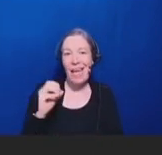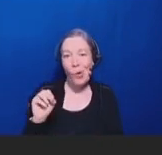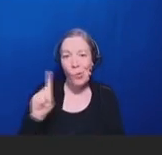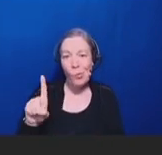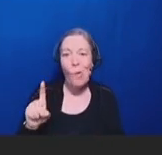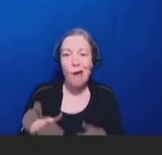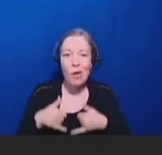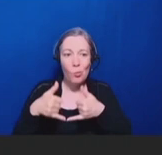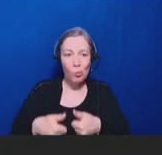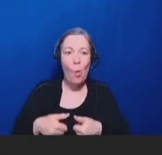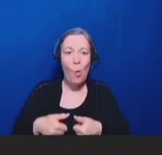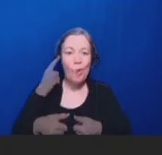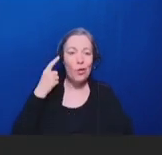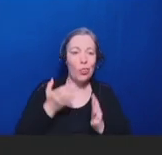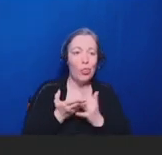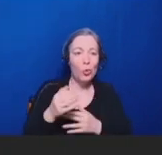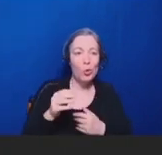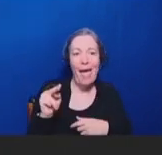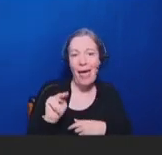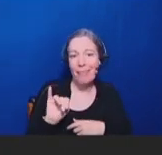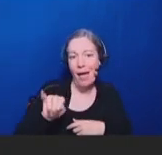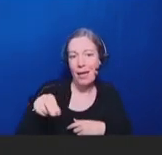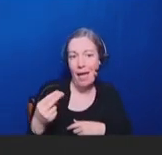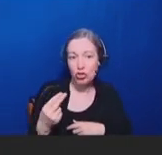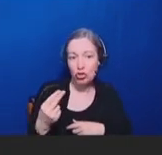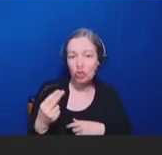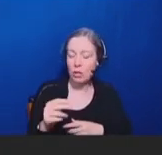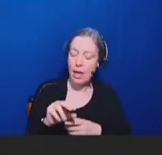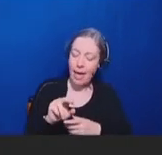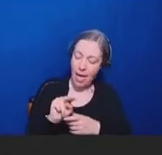Institute on Aging, and then the other is a cooperative agreement with CDC to conduct